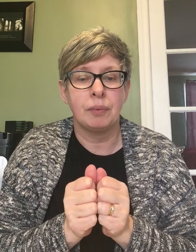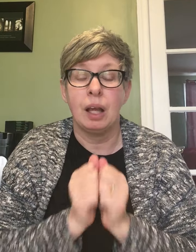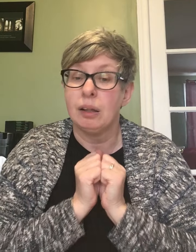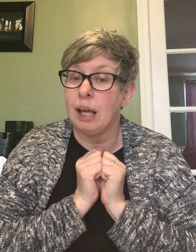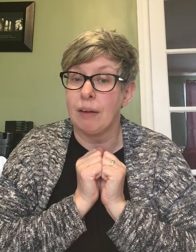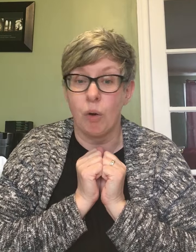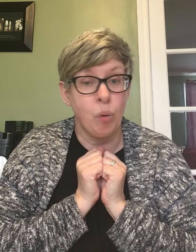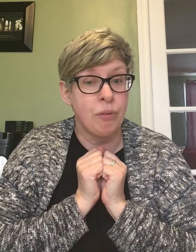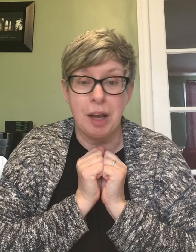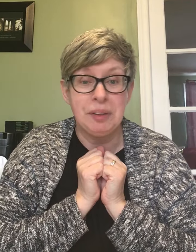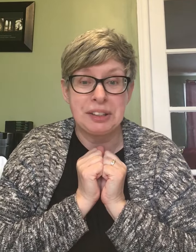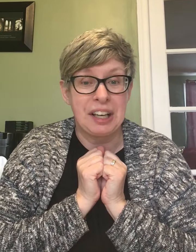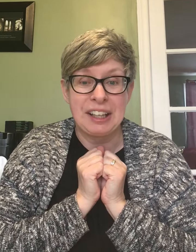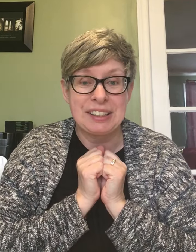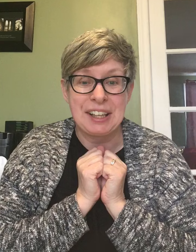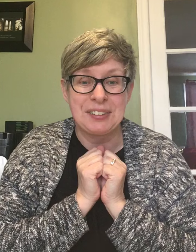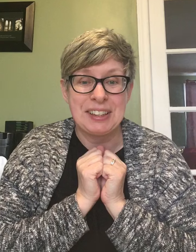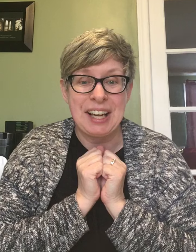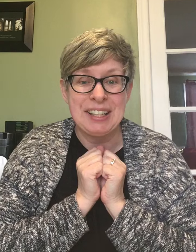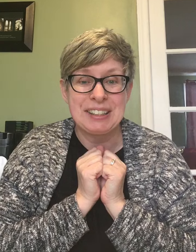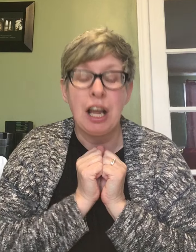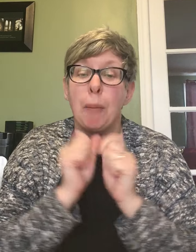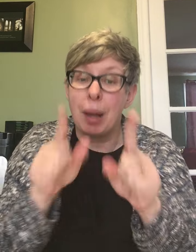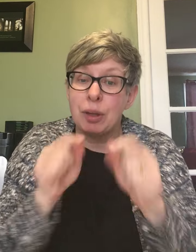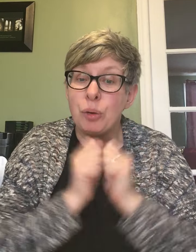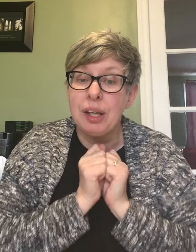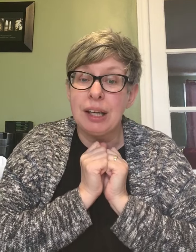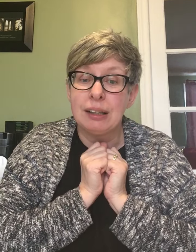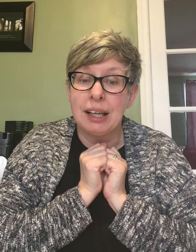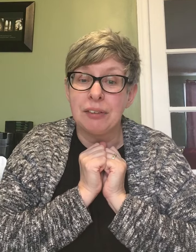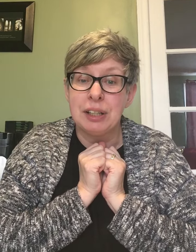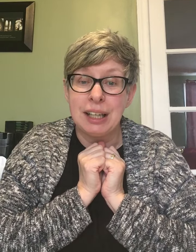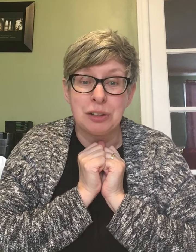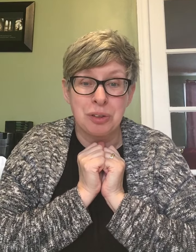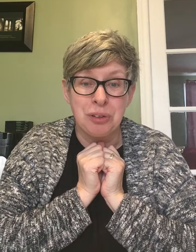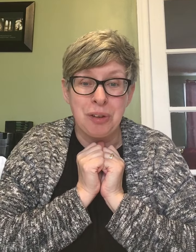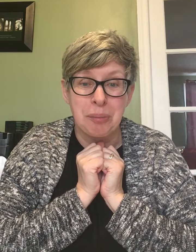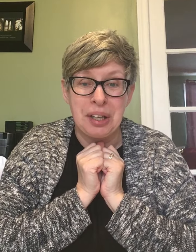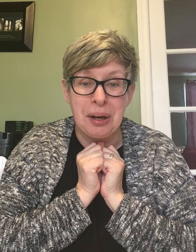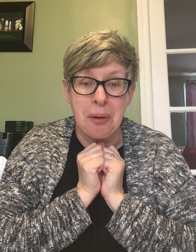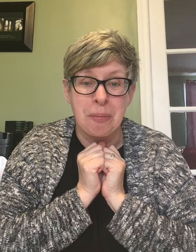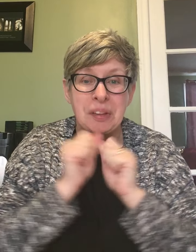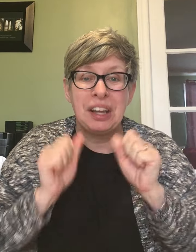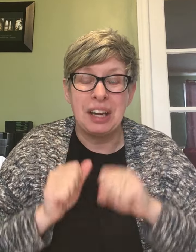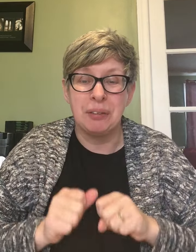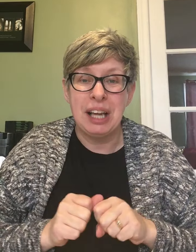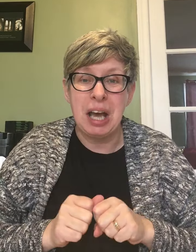The whole family's gotta get together and dance. Maybe you can get together and dance with your family at home. Here we go